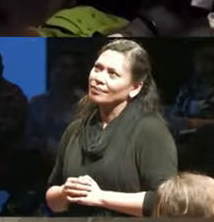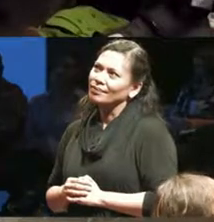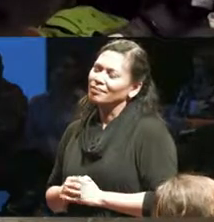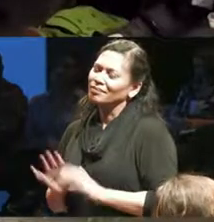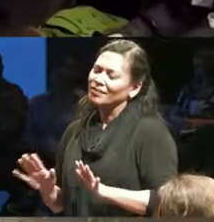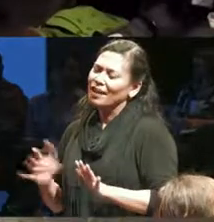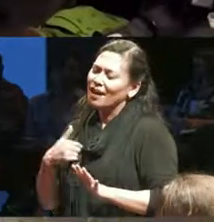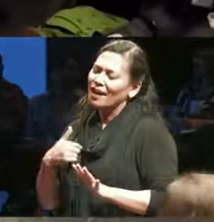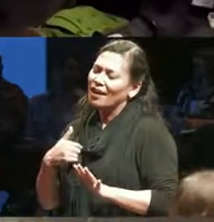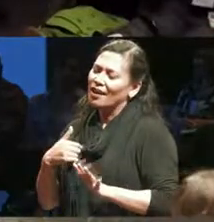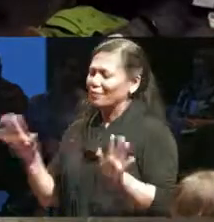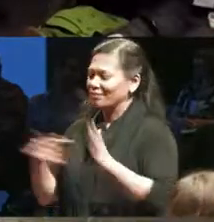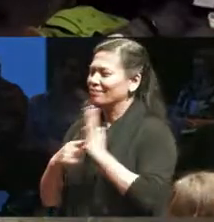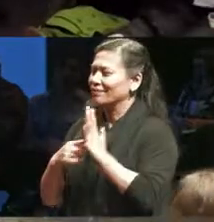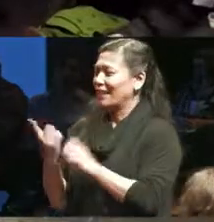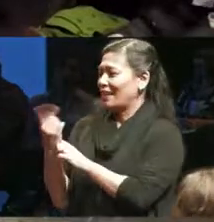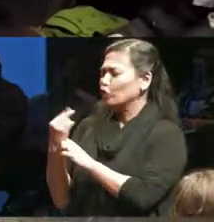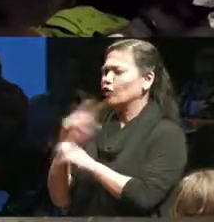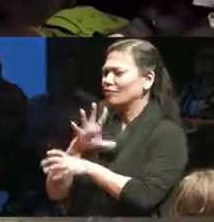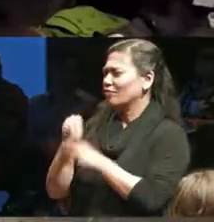last summer I was in a production of Richard the third playing Richard and